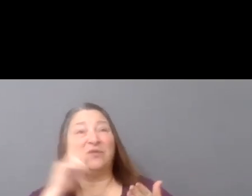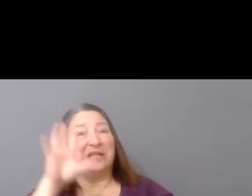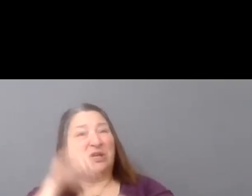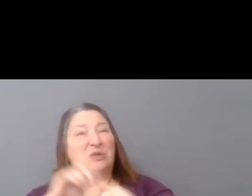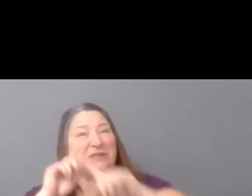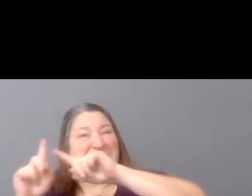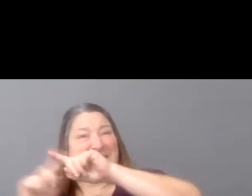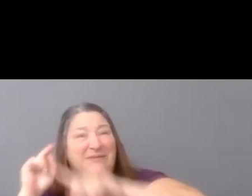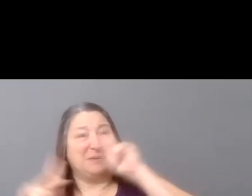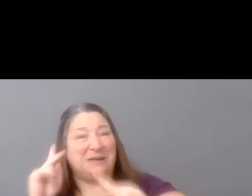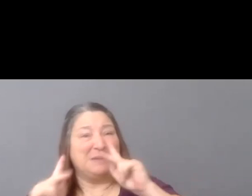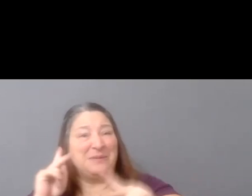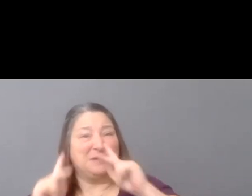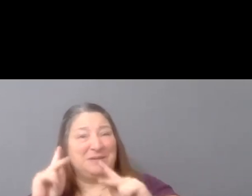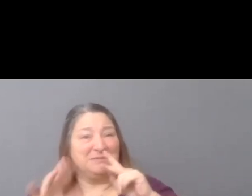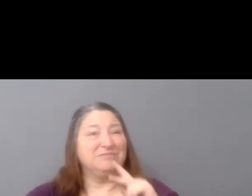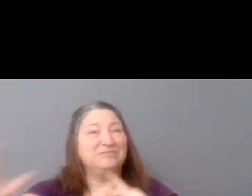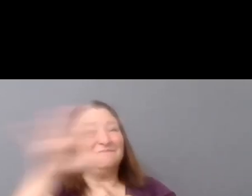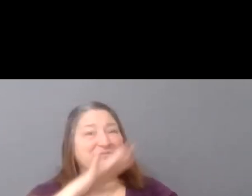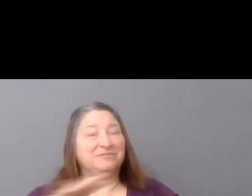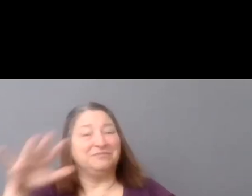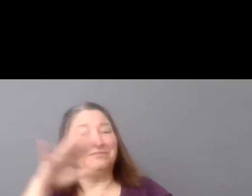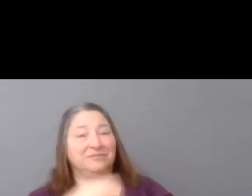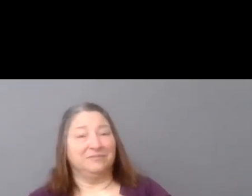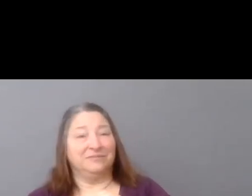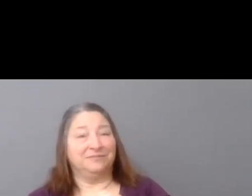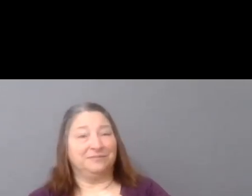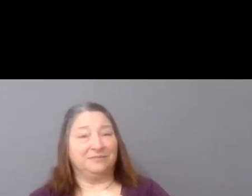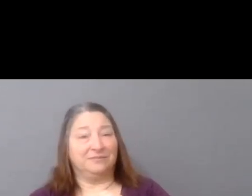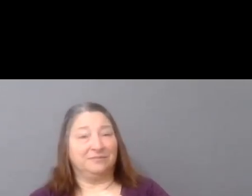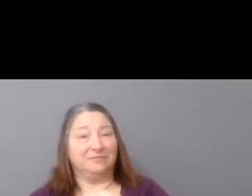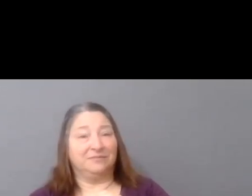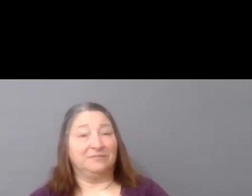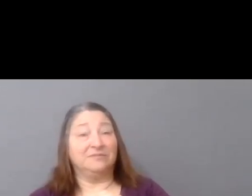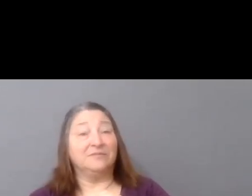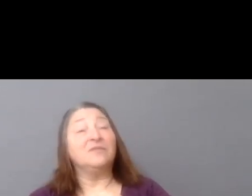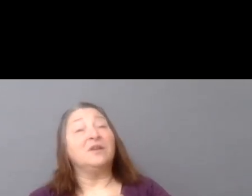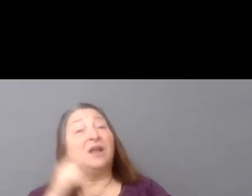And LeAnn will post a link to that in case you hadn't seen that article.